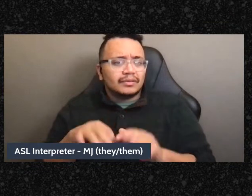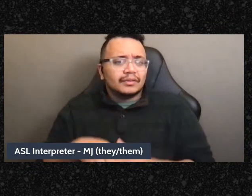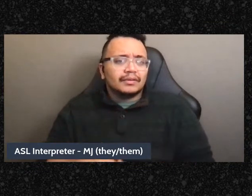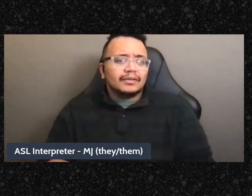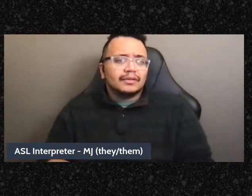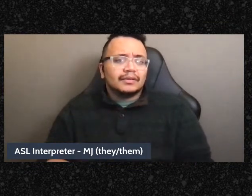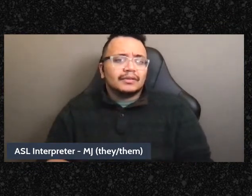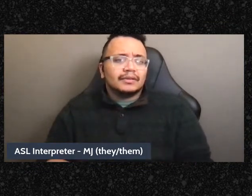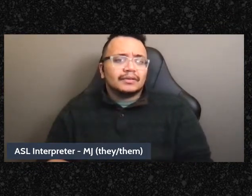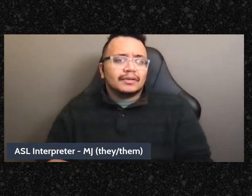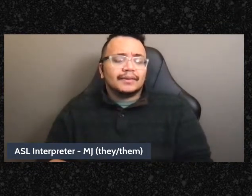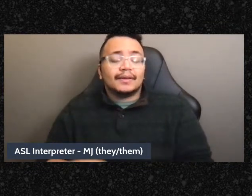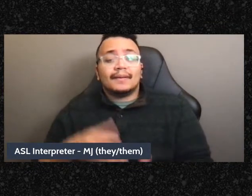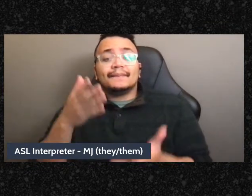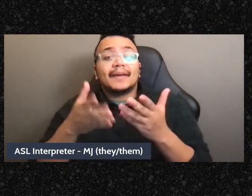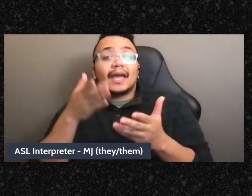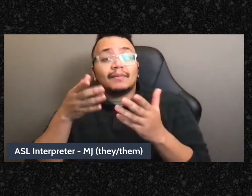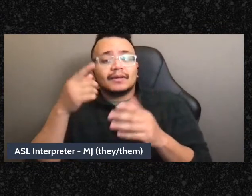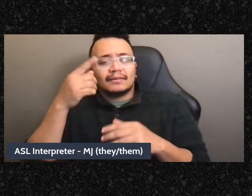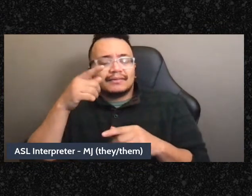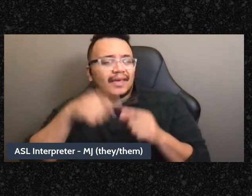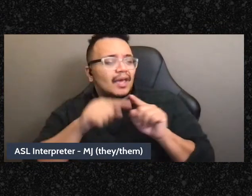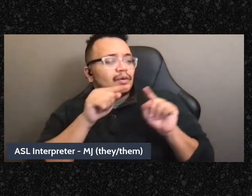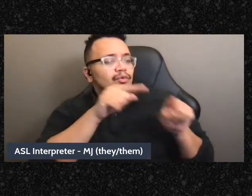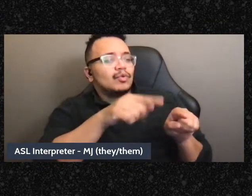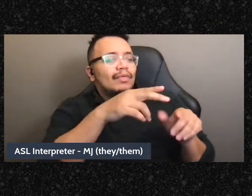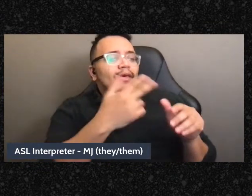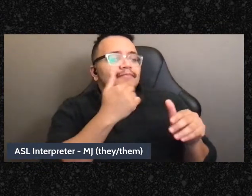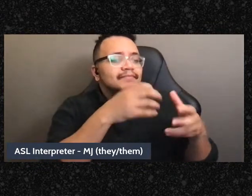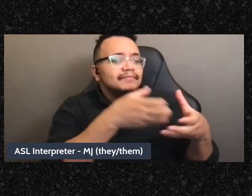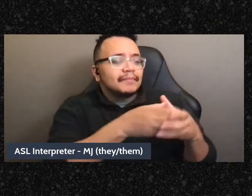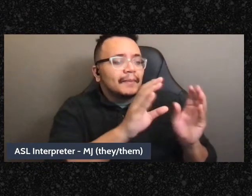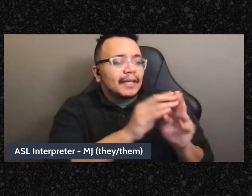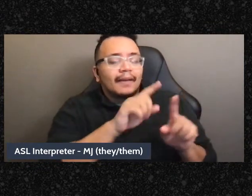we're talking about this thing, just curious what you think” but we are not everybody can